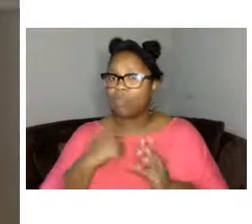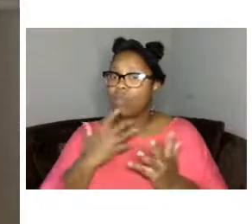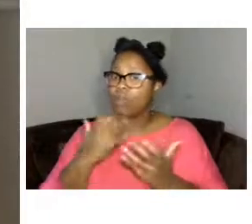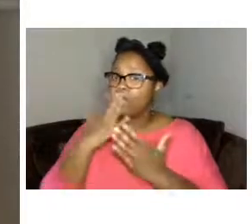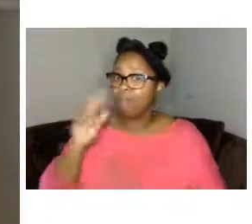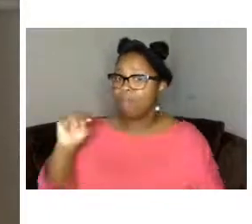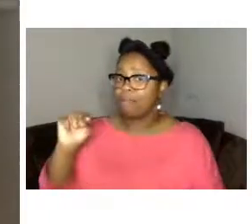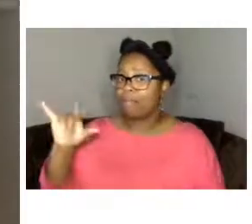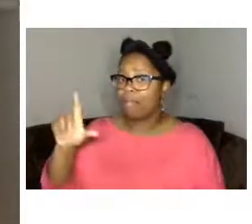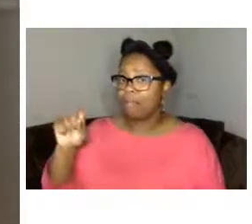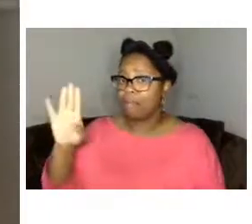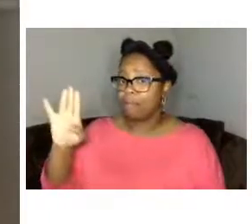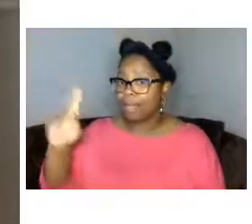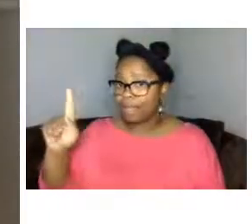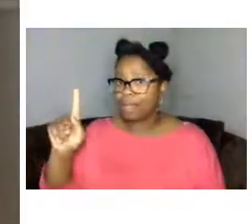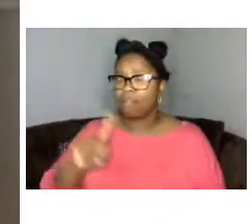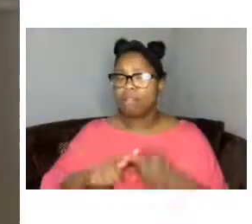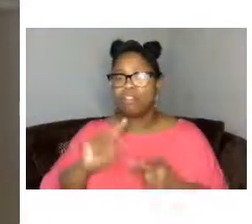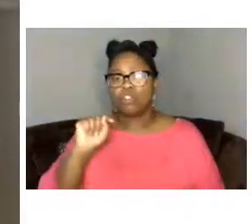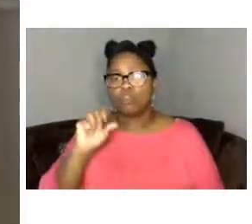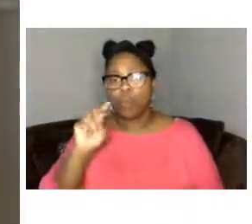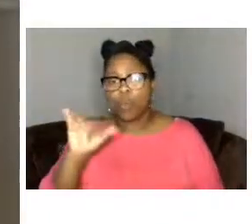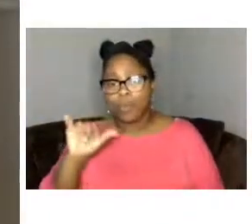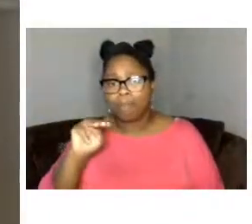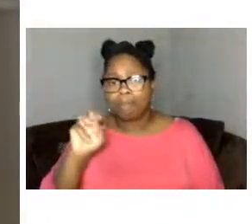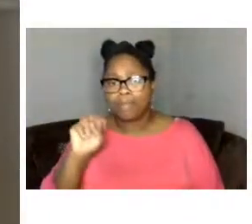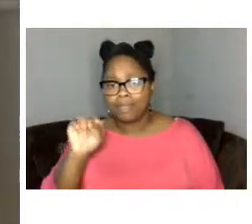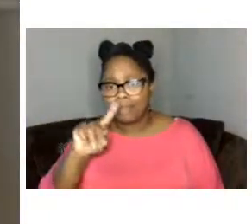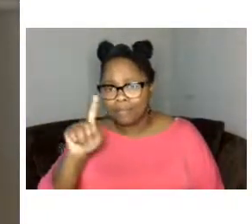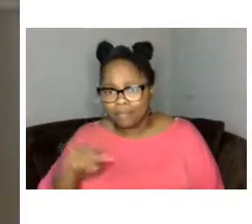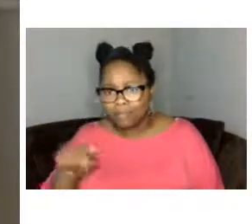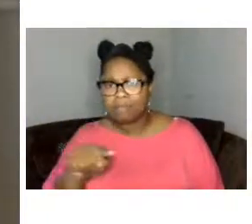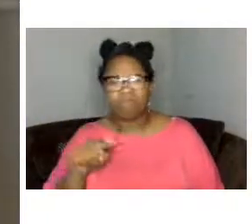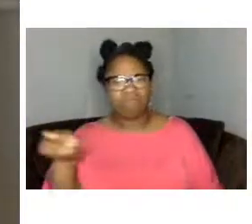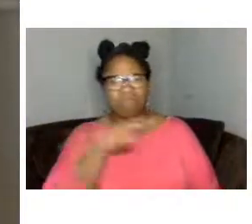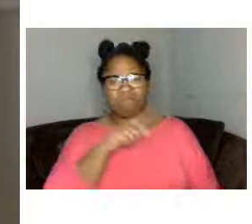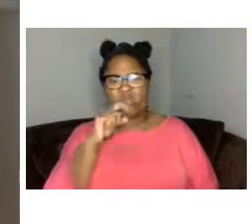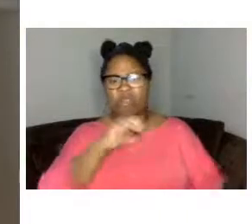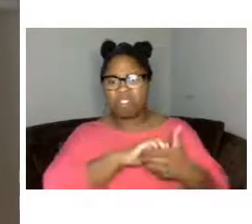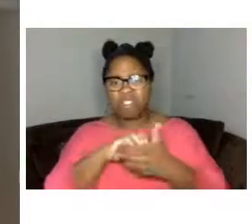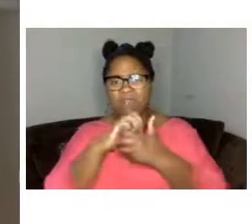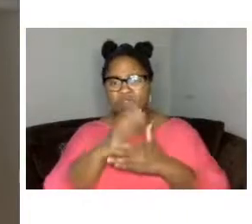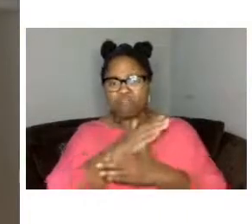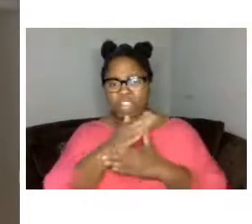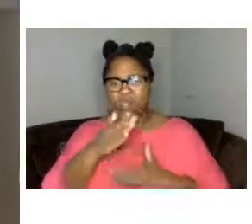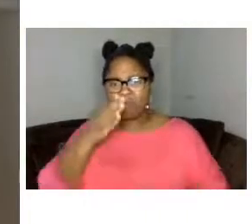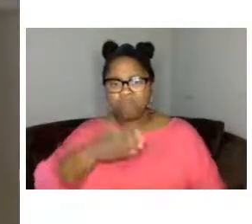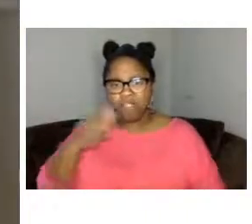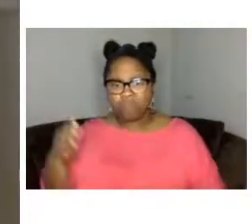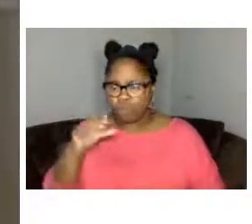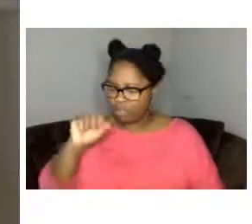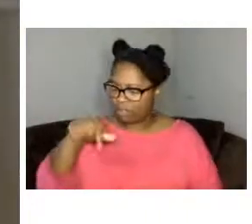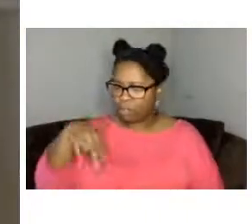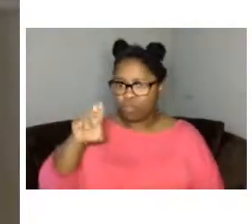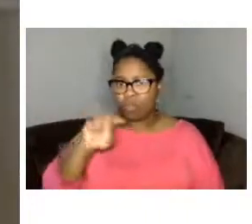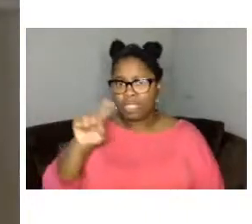tony mendez and all who collaborated in preserving and sharing the stories of baltimore squeegee entrepreneurs savage and the baltimore